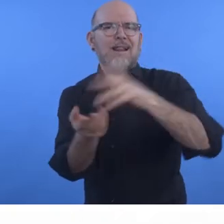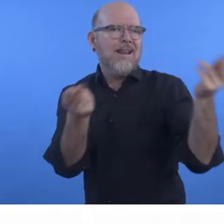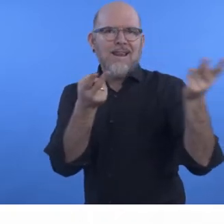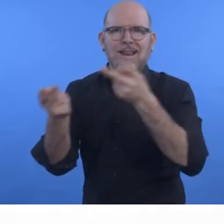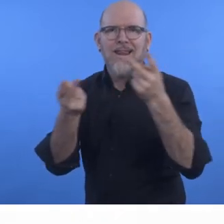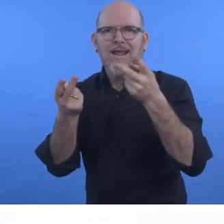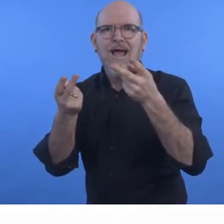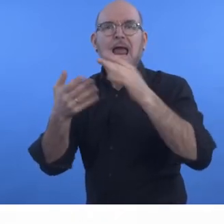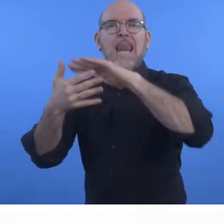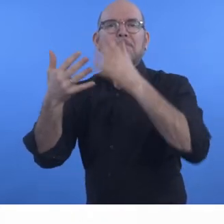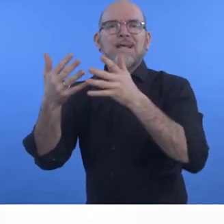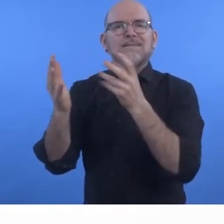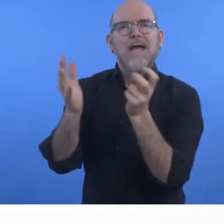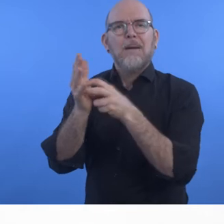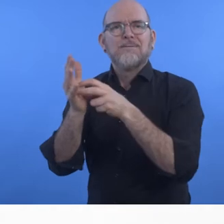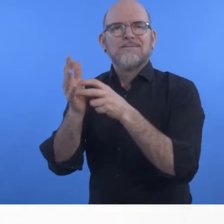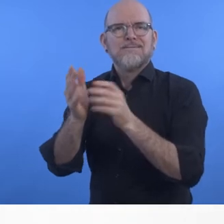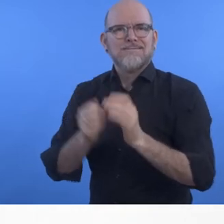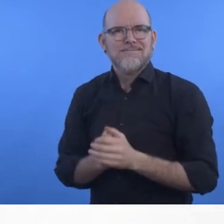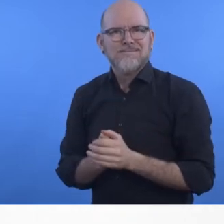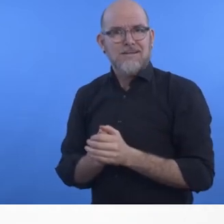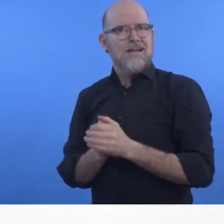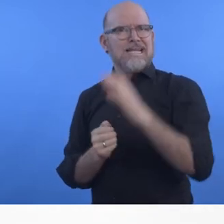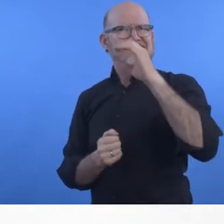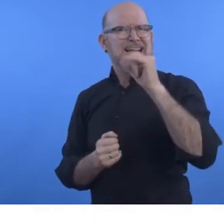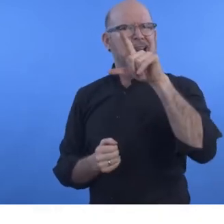Central de Intermediação em Libras (CIL)